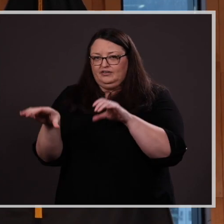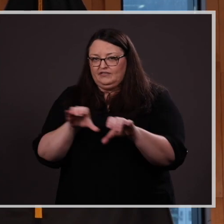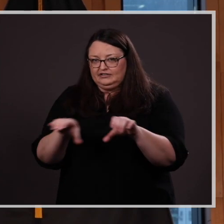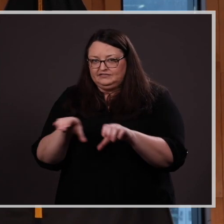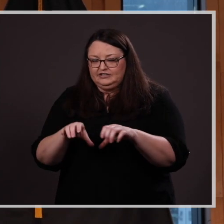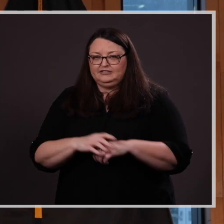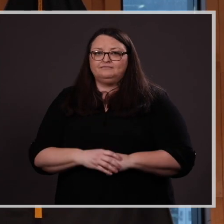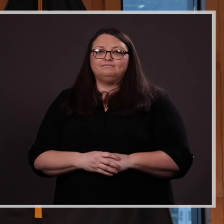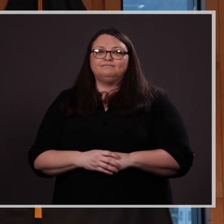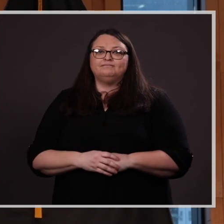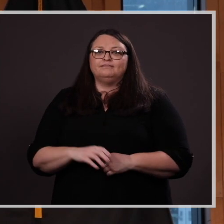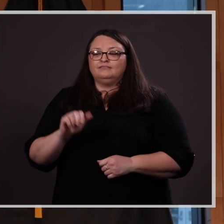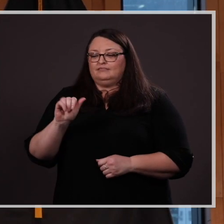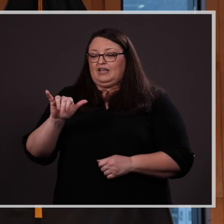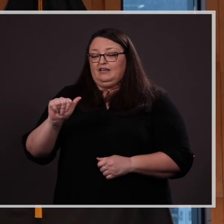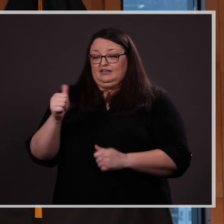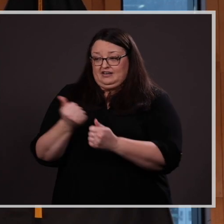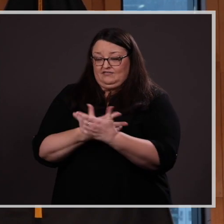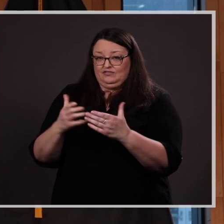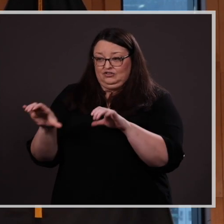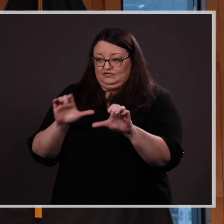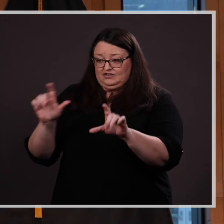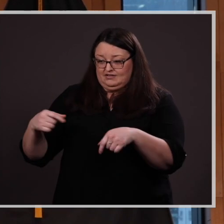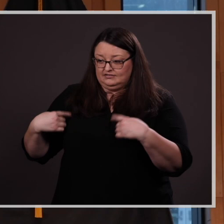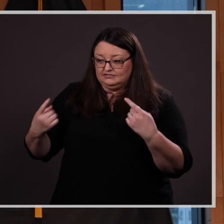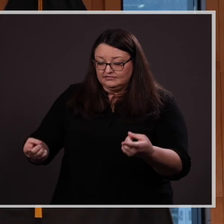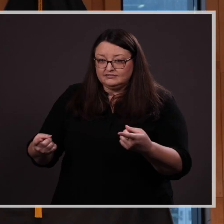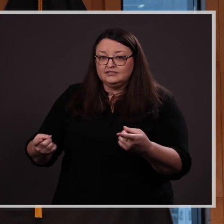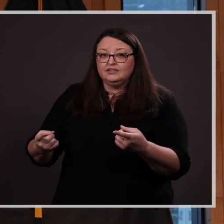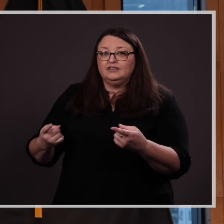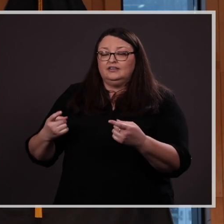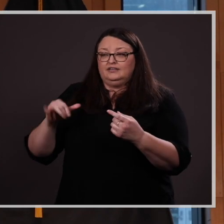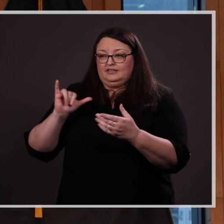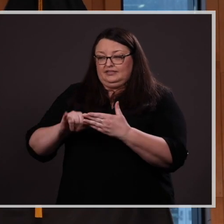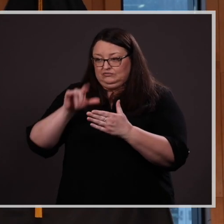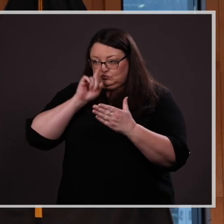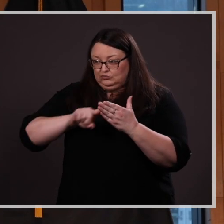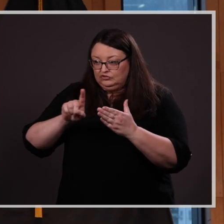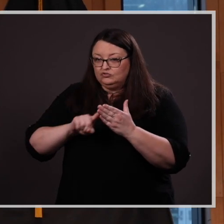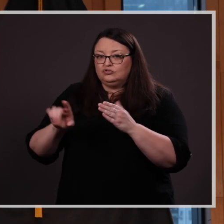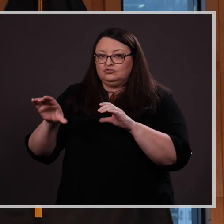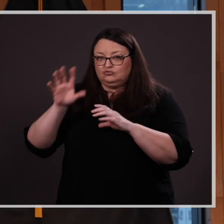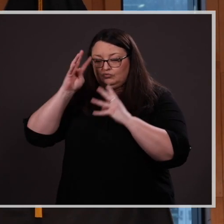Aya, for all that you have done in this area and of course recognizing all of your service